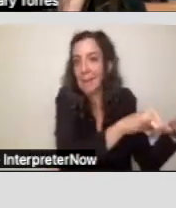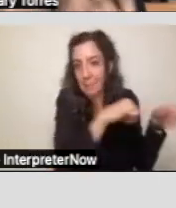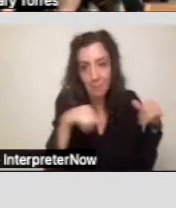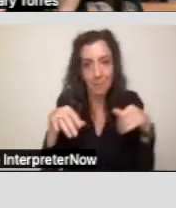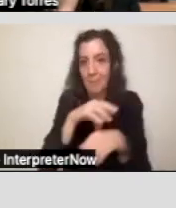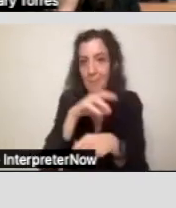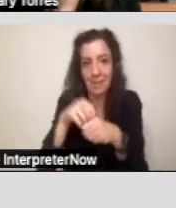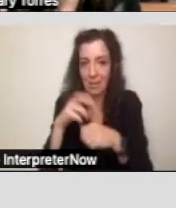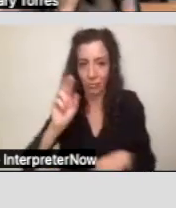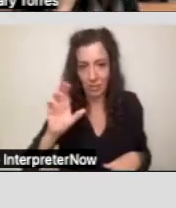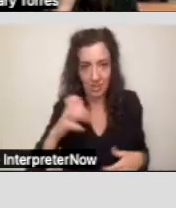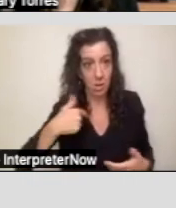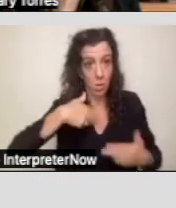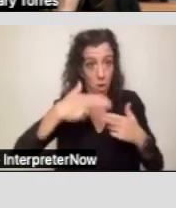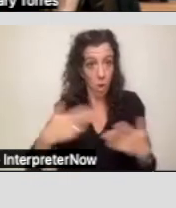What we call it should be person-centered.